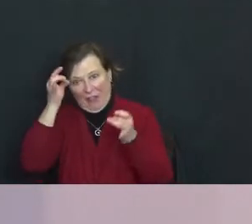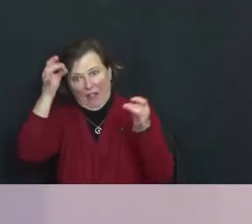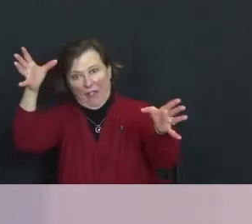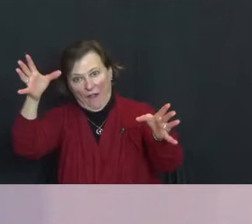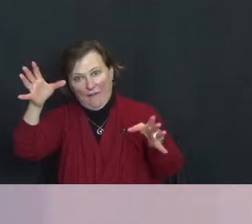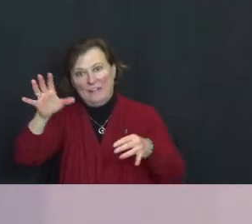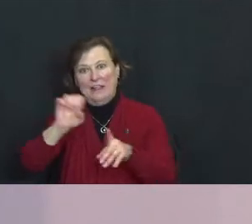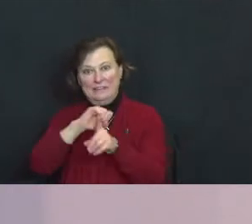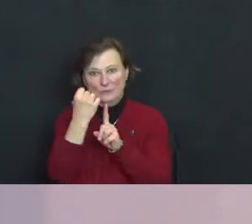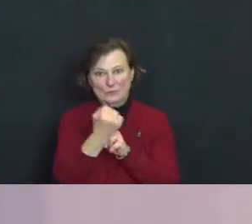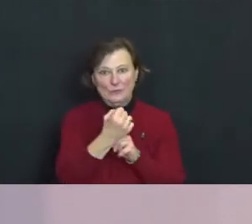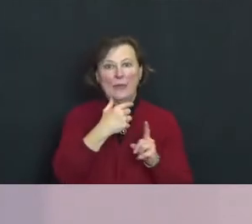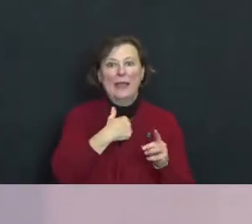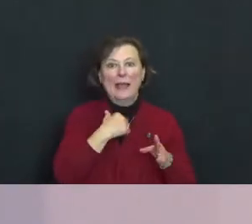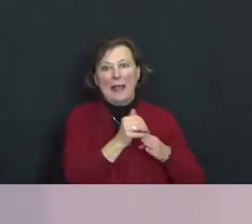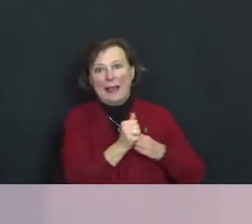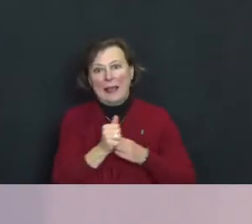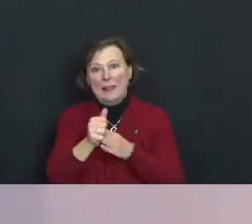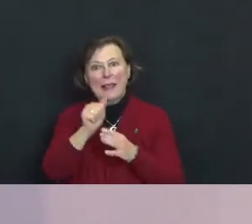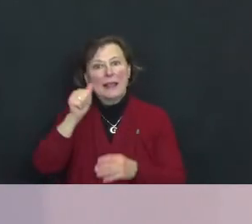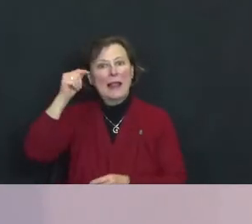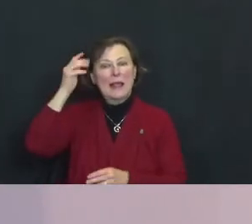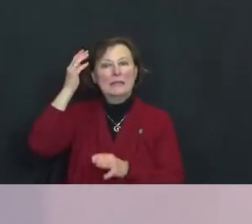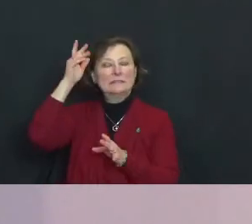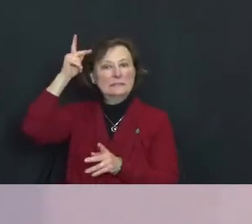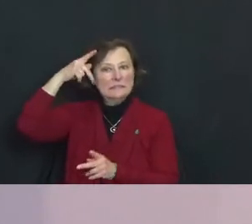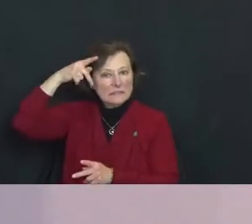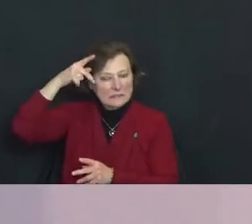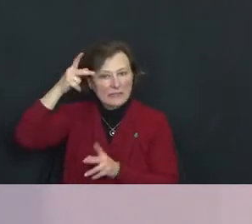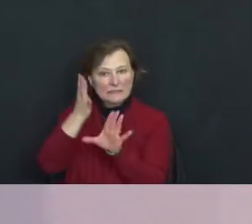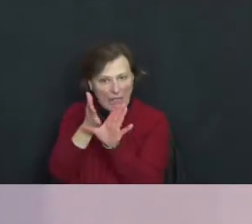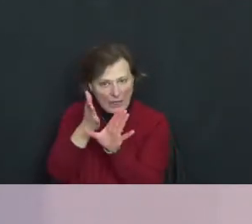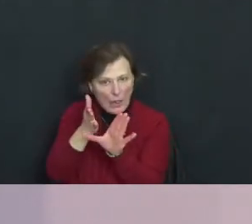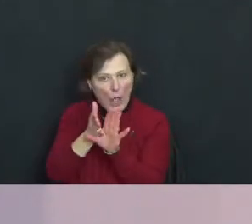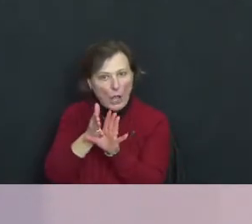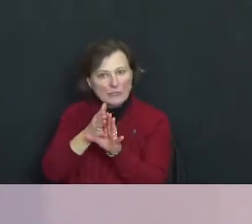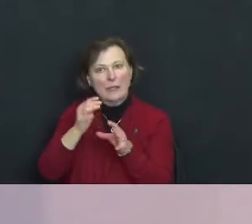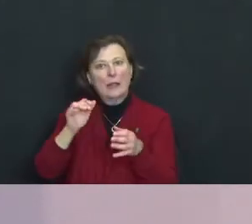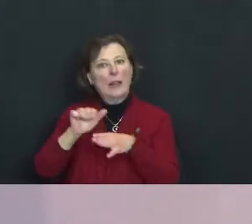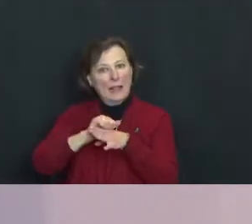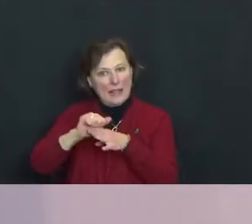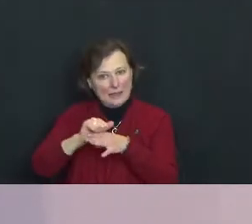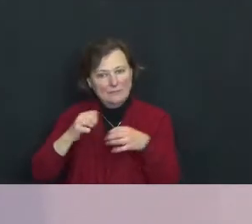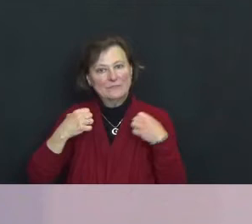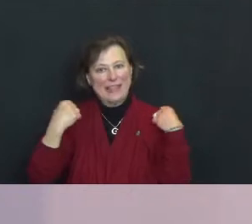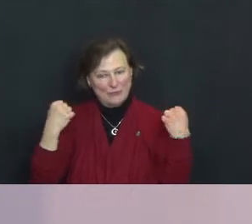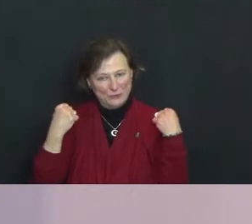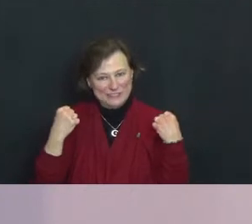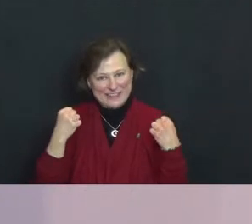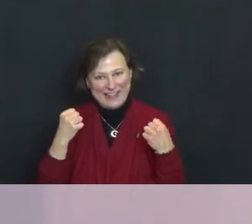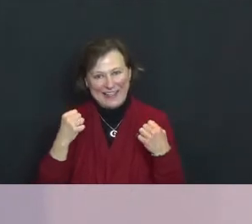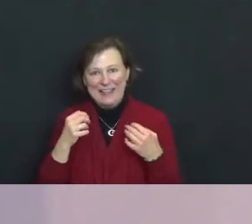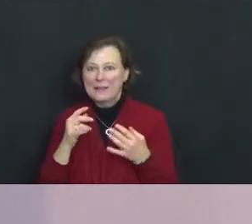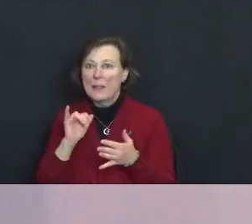have led us through a psychological spiritual exercise of practice favored by the ancient stoic.